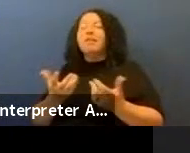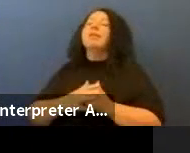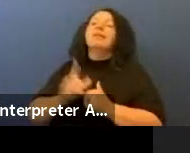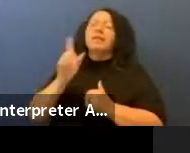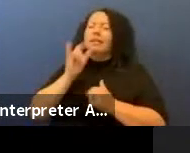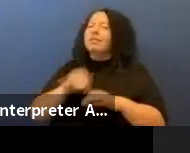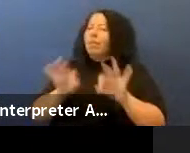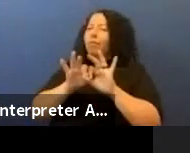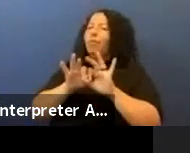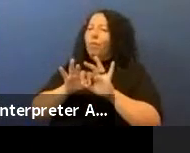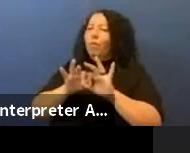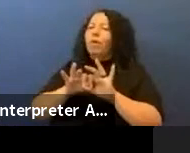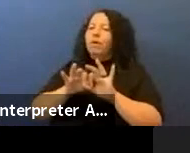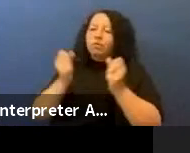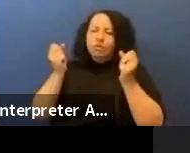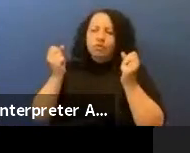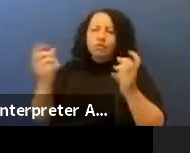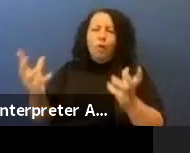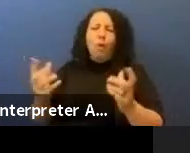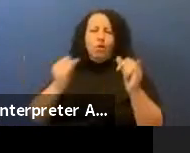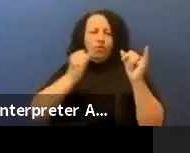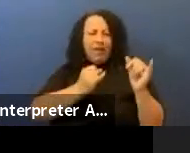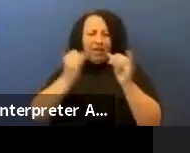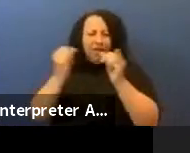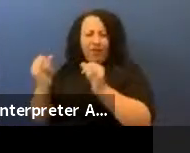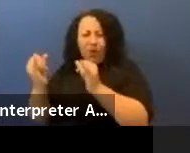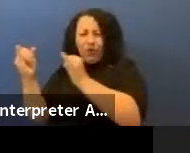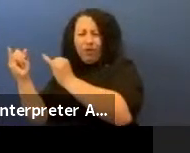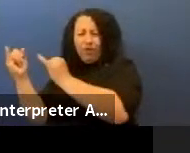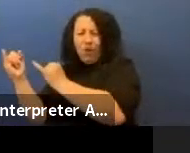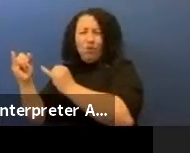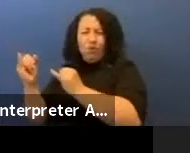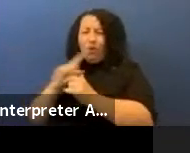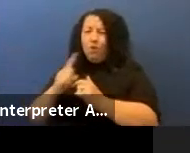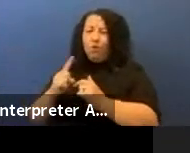thing - there's so much individualism hardwired into western art